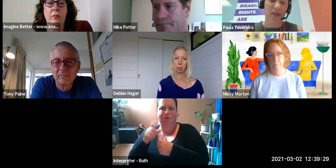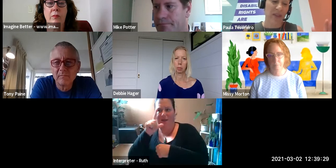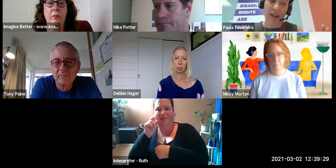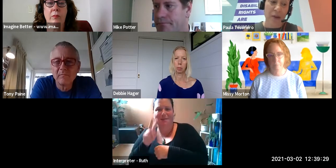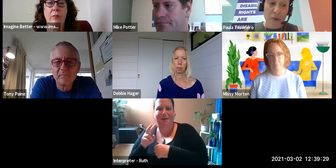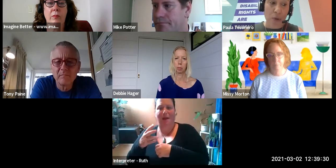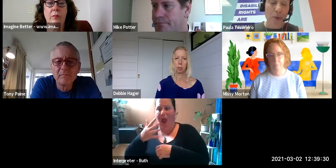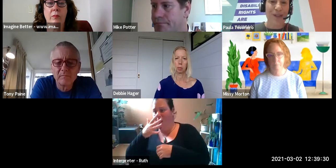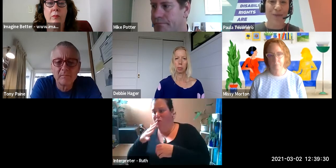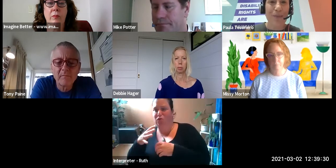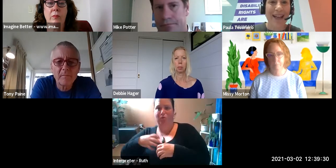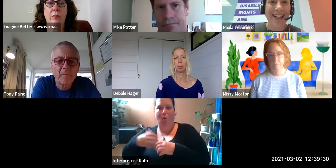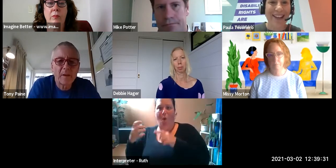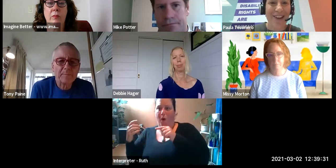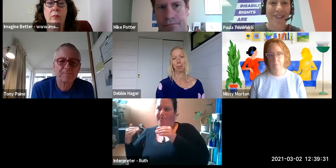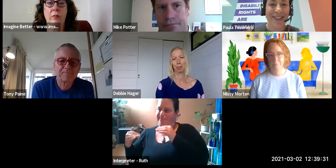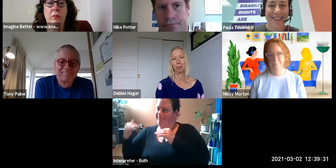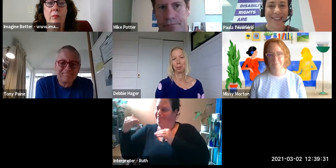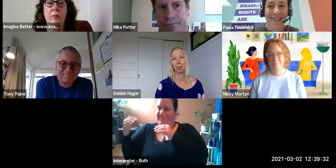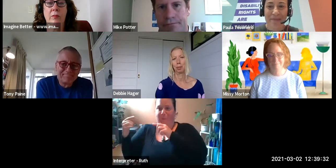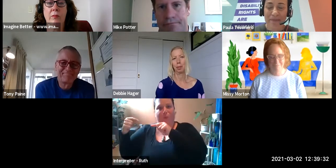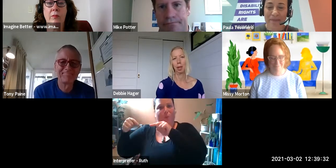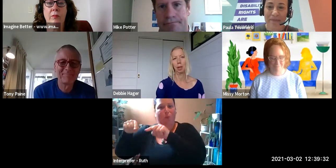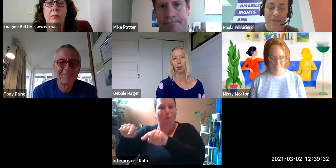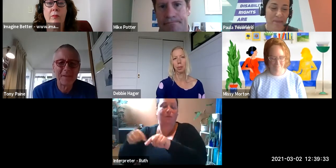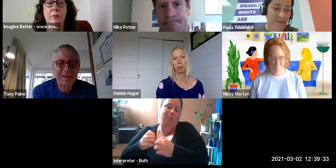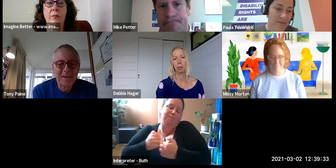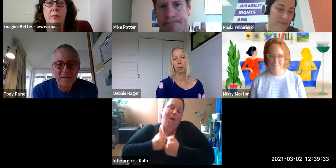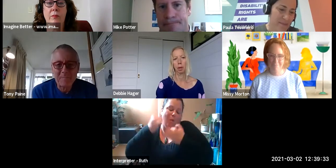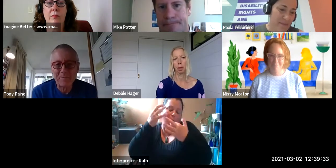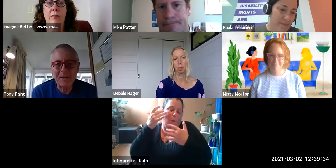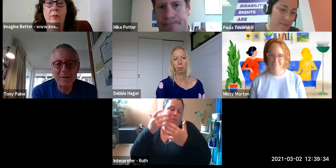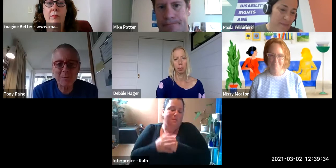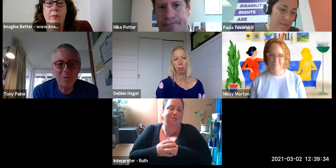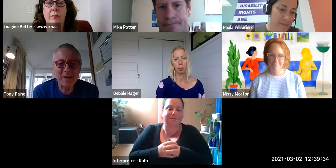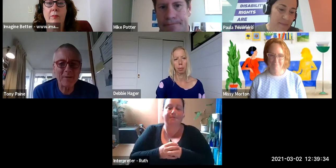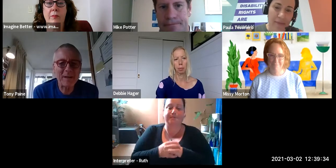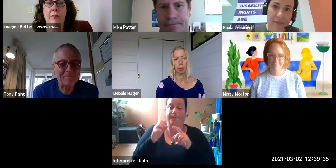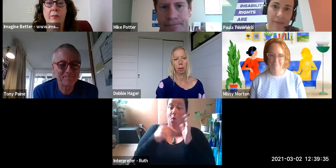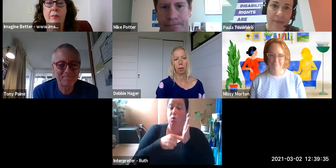a few thoughts from me to kick it off. [Tony Paine] Anyone else want to weigh in on that?